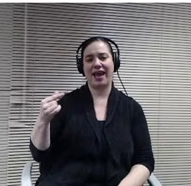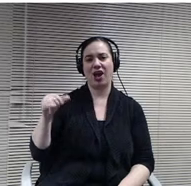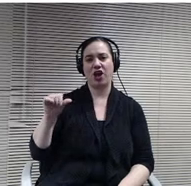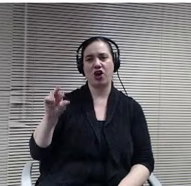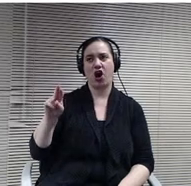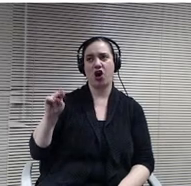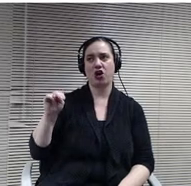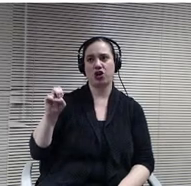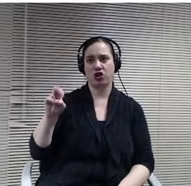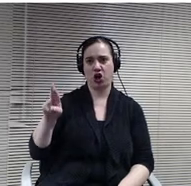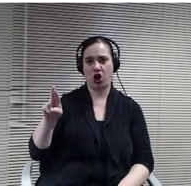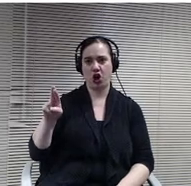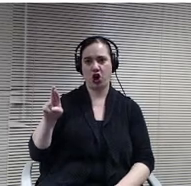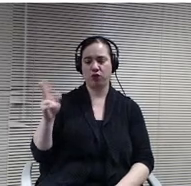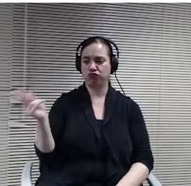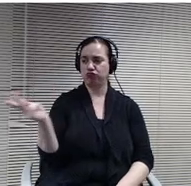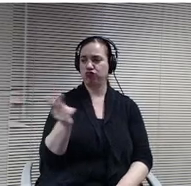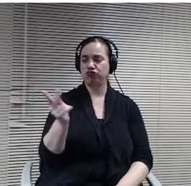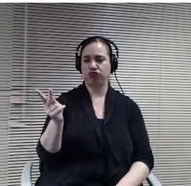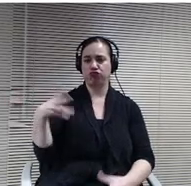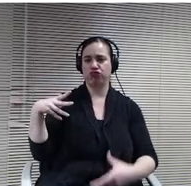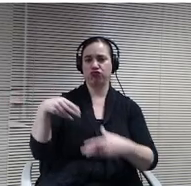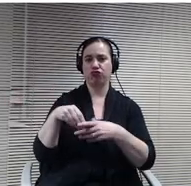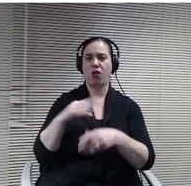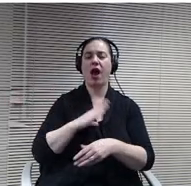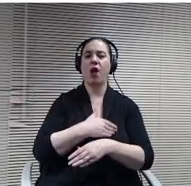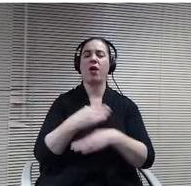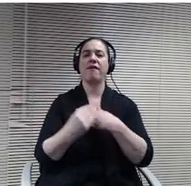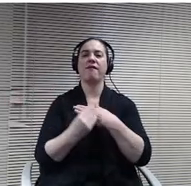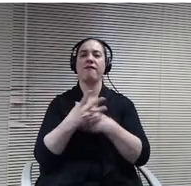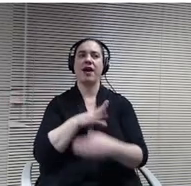bullets on this slide. Just the future proof the space so you